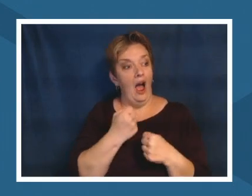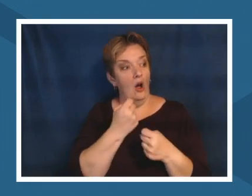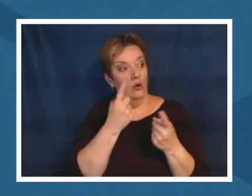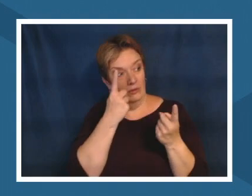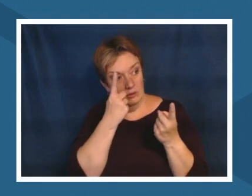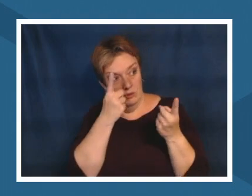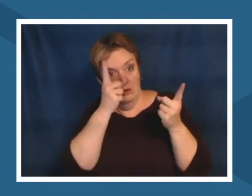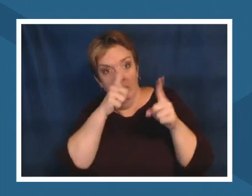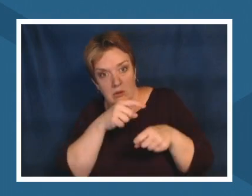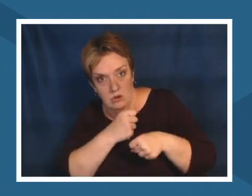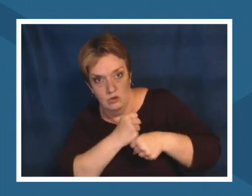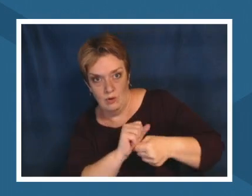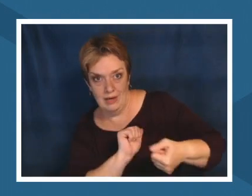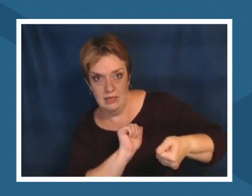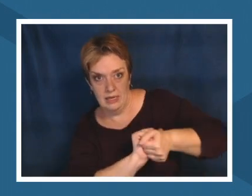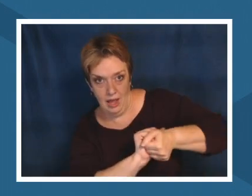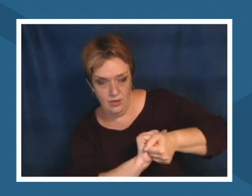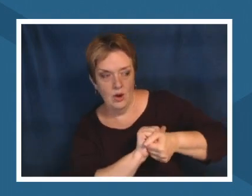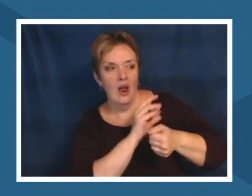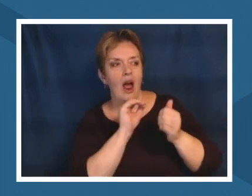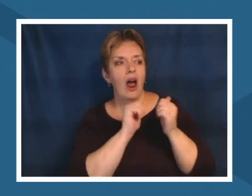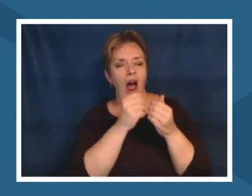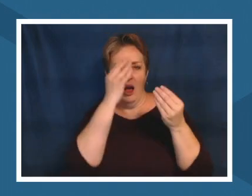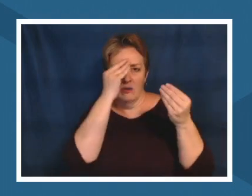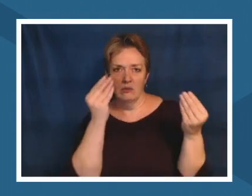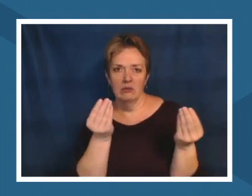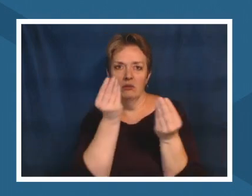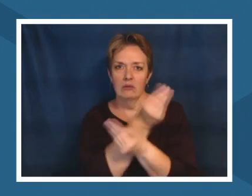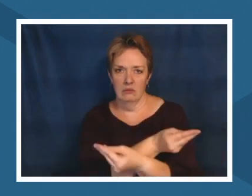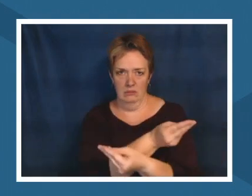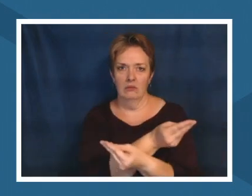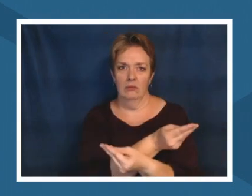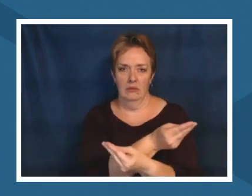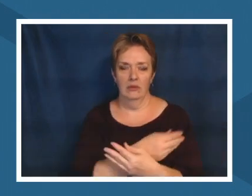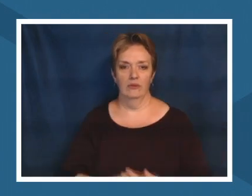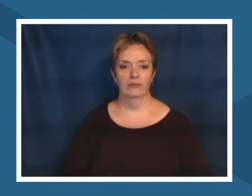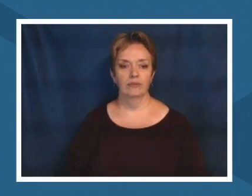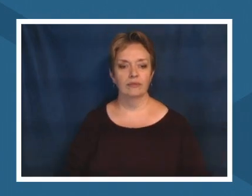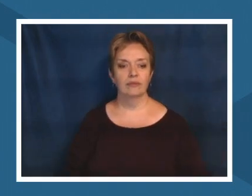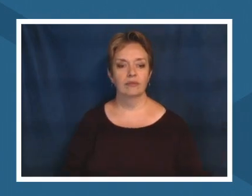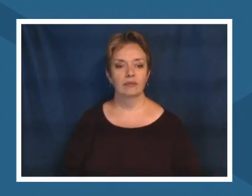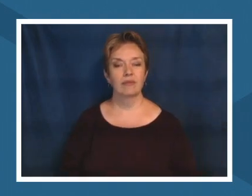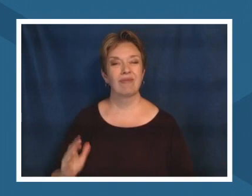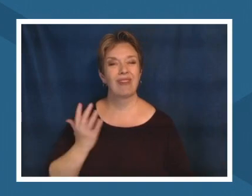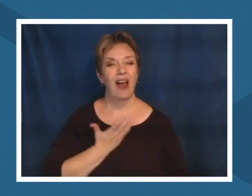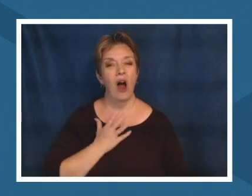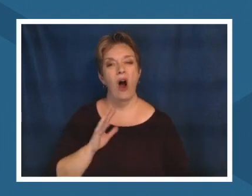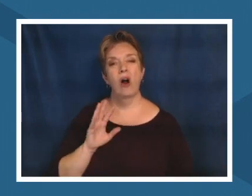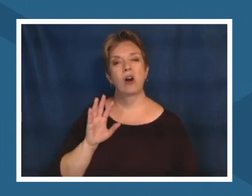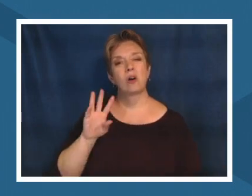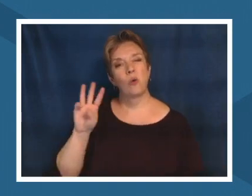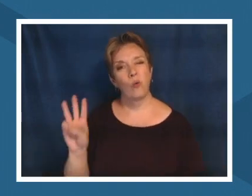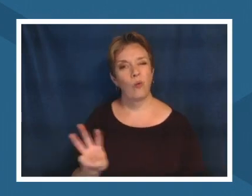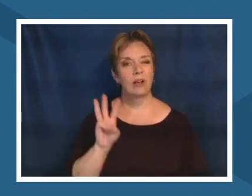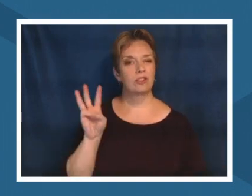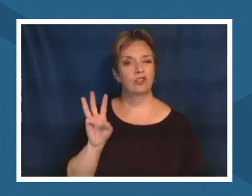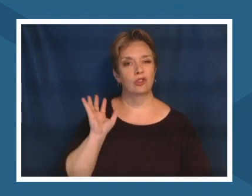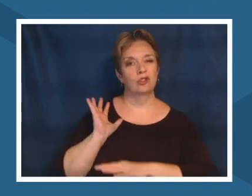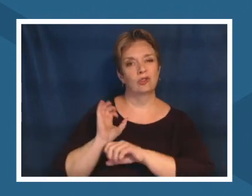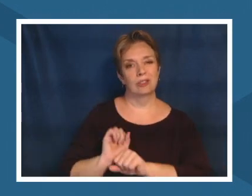i also think that western tradition that we see in public education standards